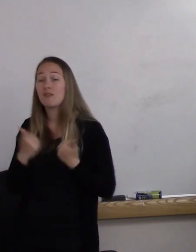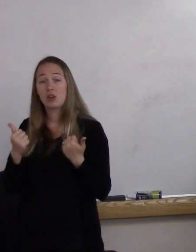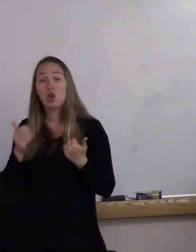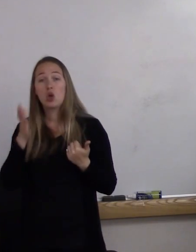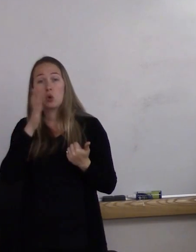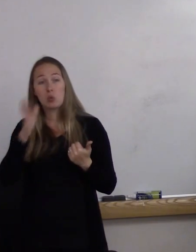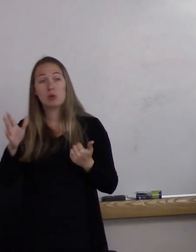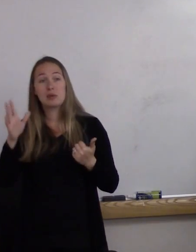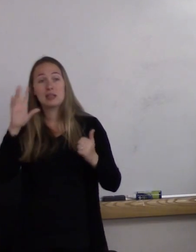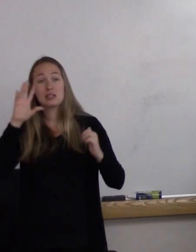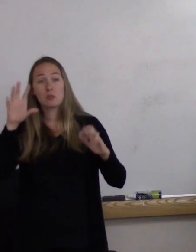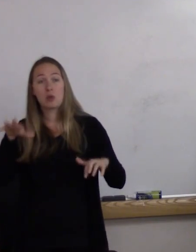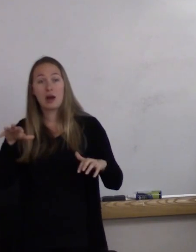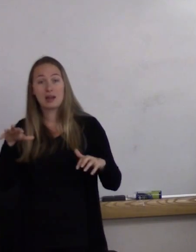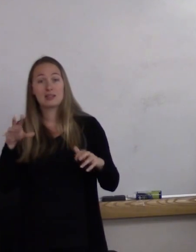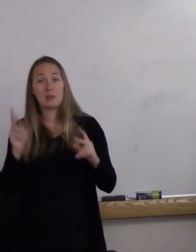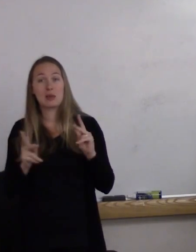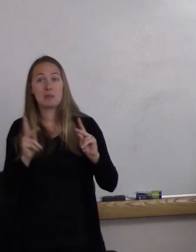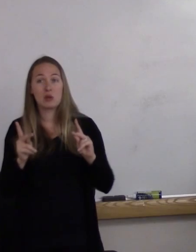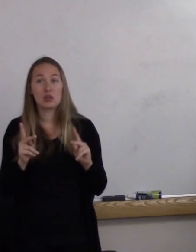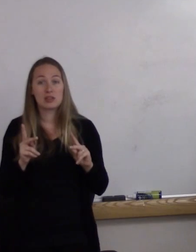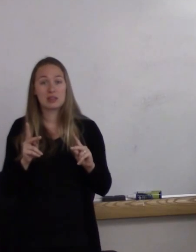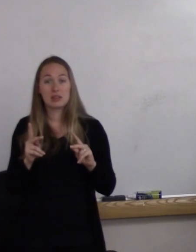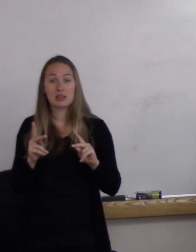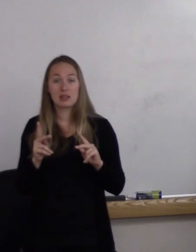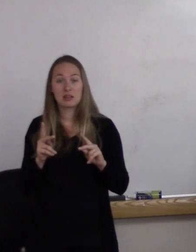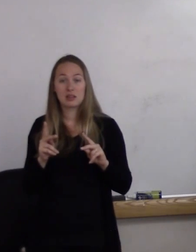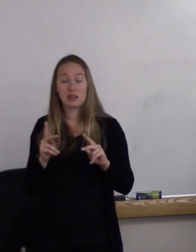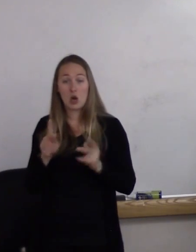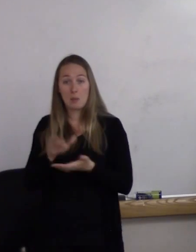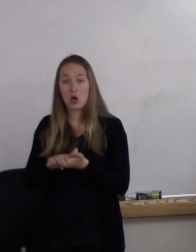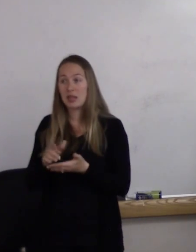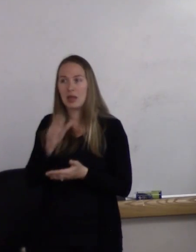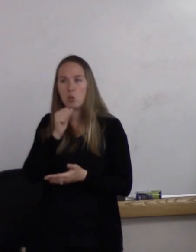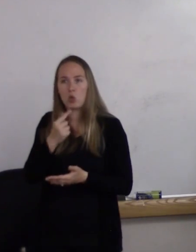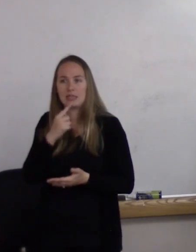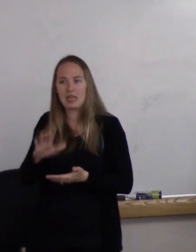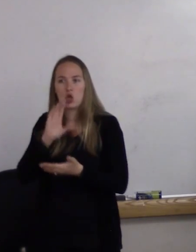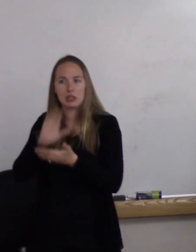who are married that don't say their spouse. They may say someone like an adult child